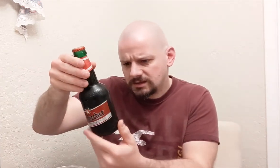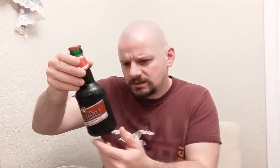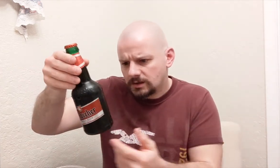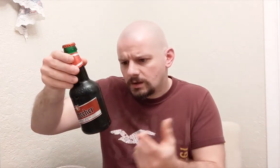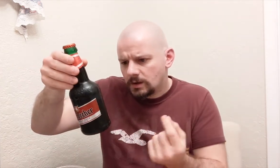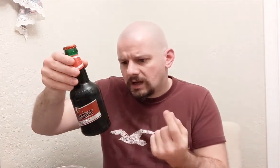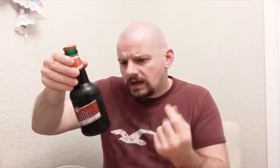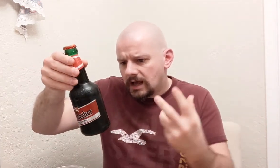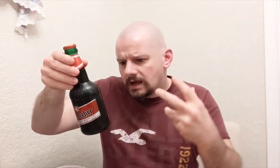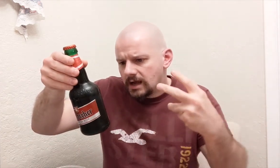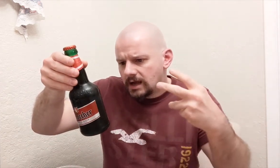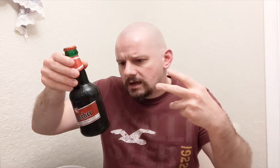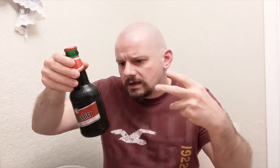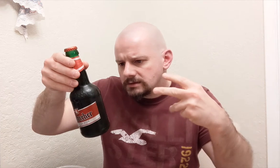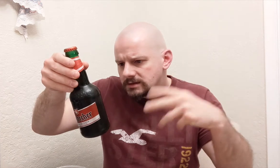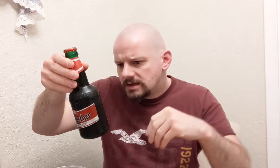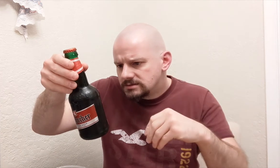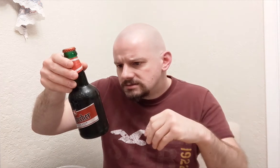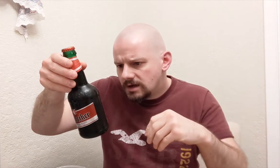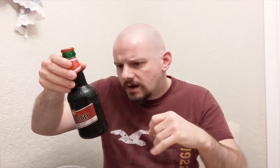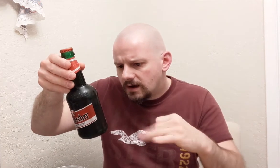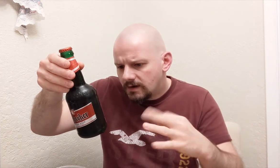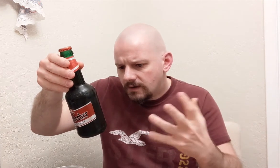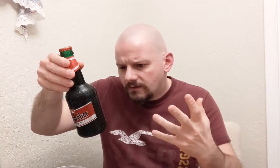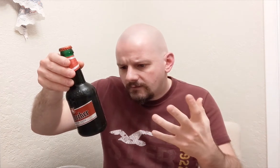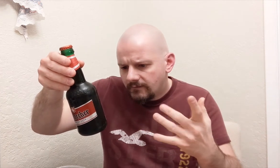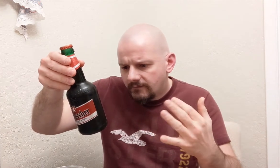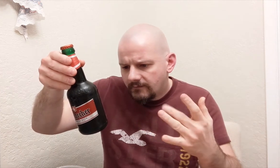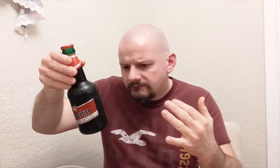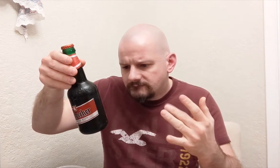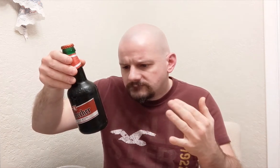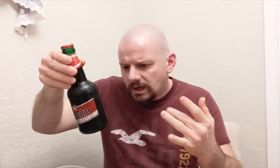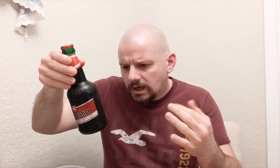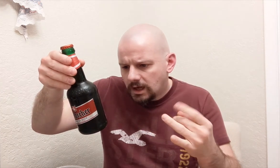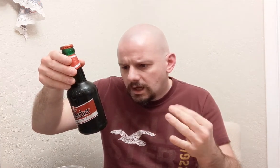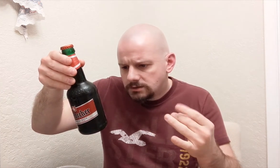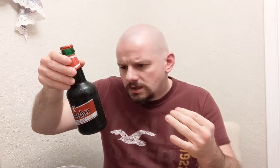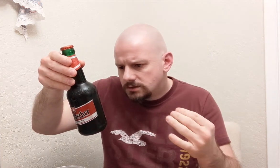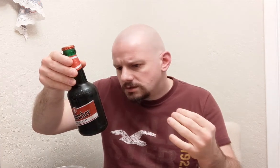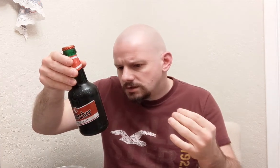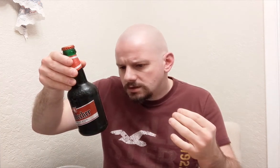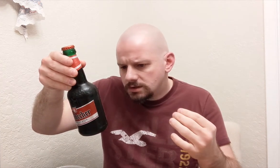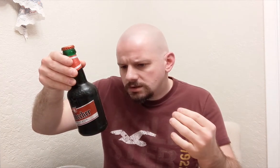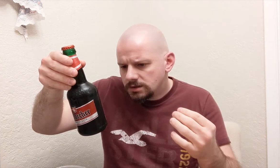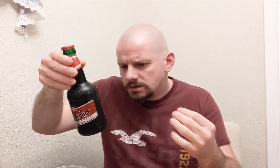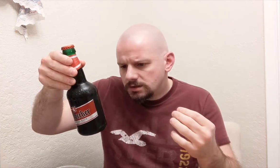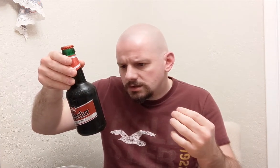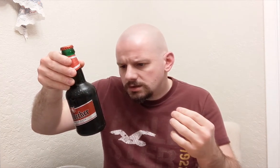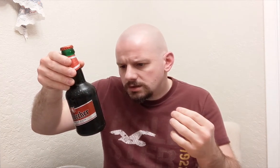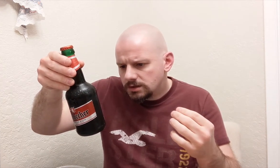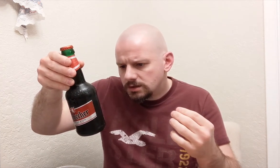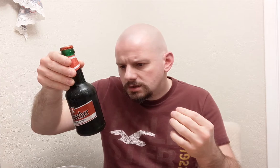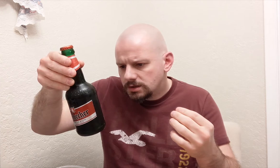I'm trying to find the ingredients... [MUMBLING]